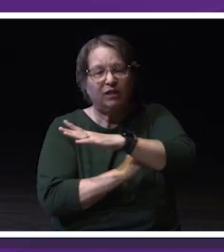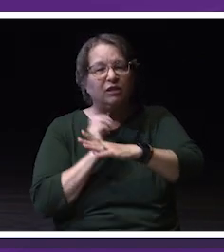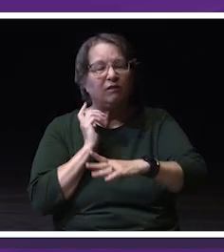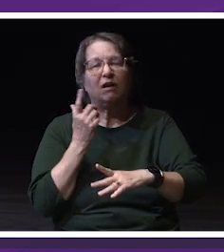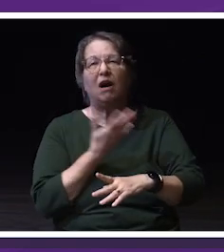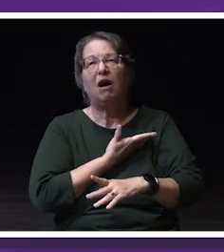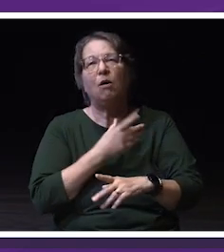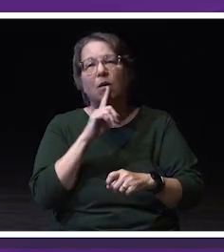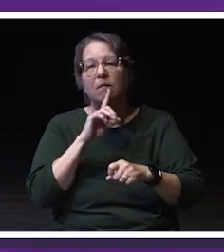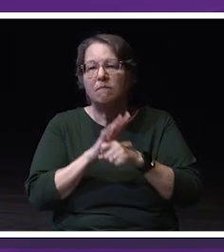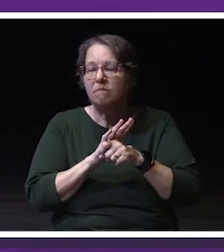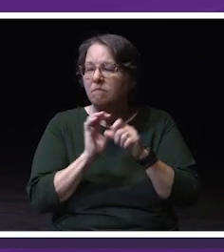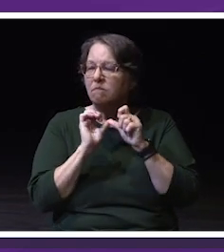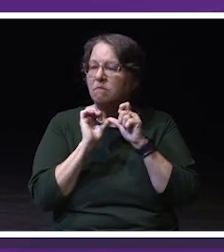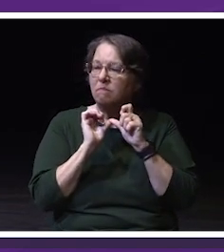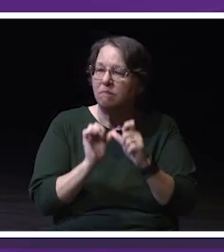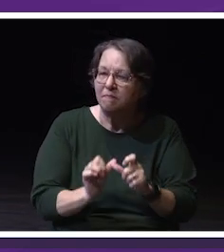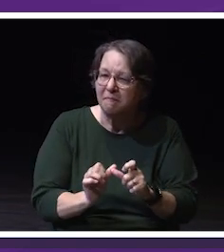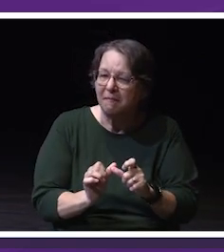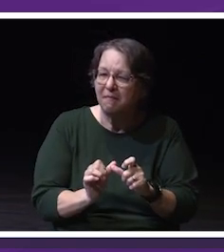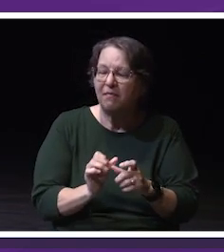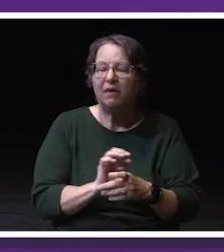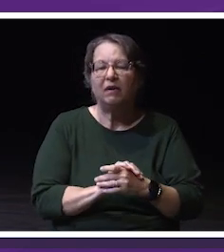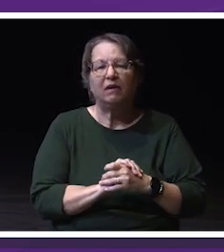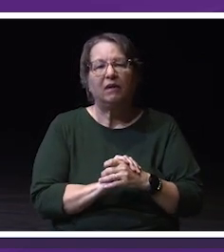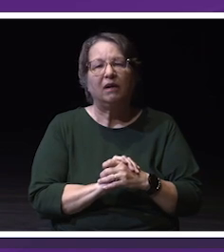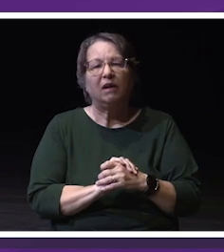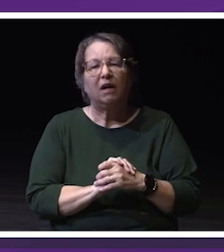continued commitment to student success.